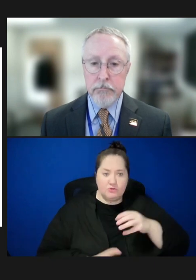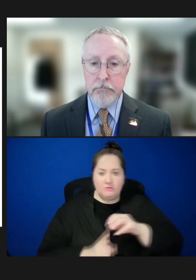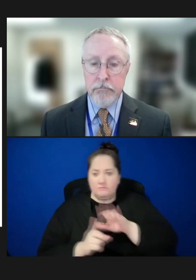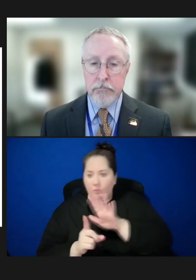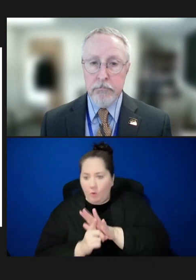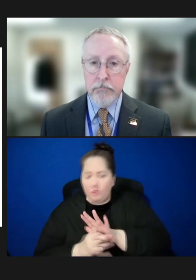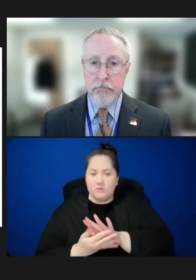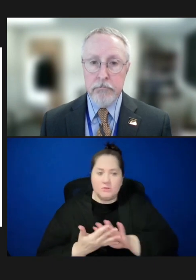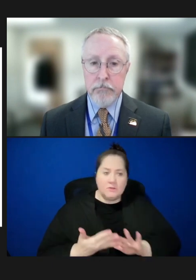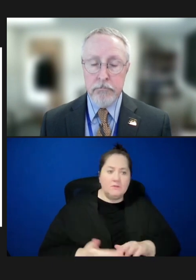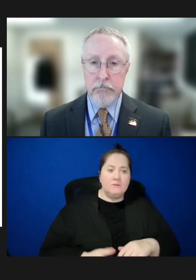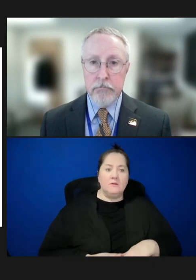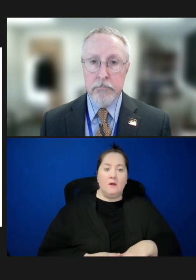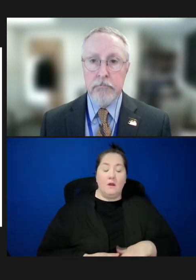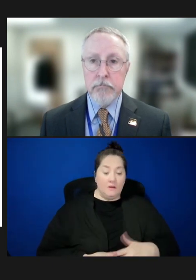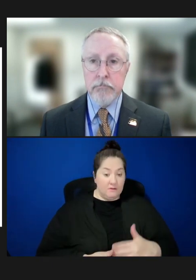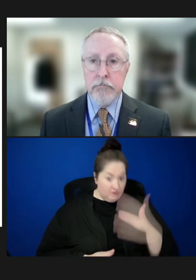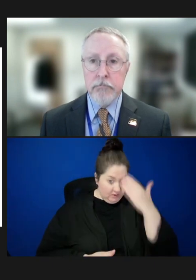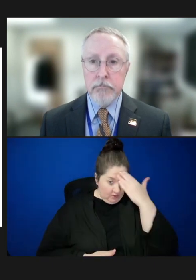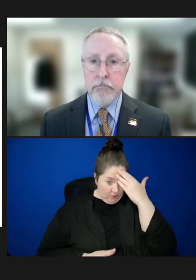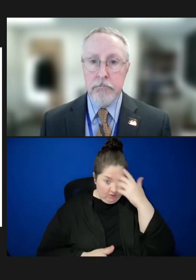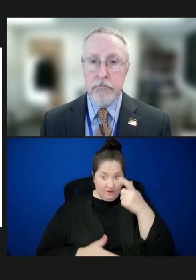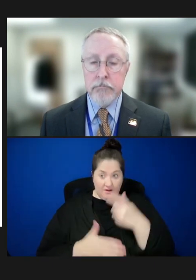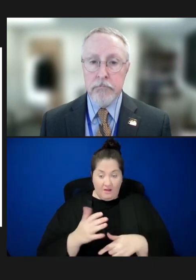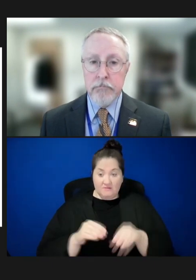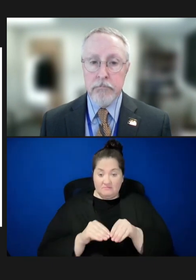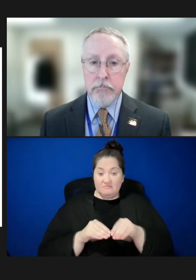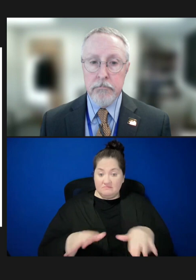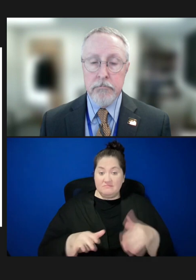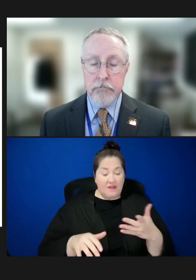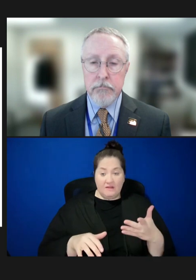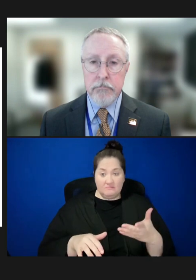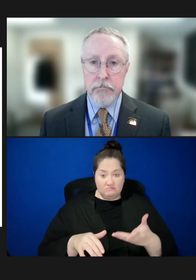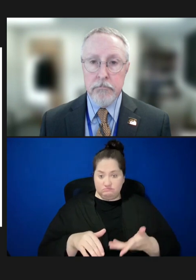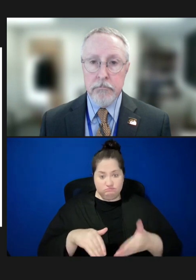And we know the cost of these outbreaks can run up into the millions of dollars for